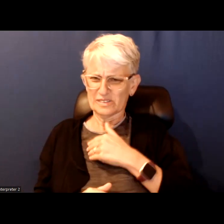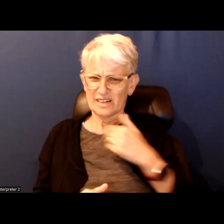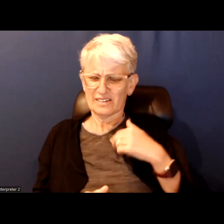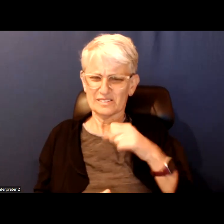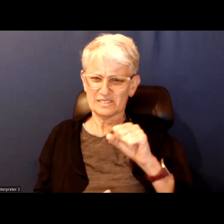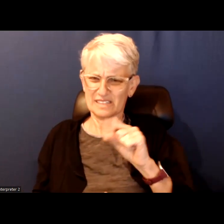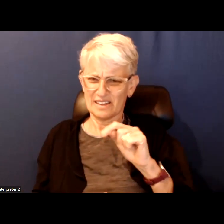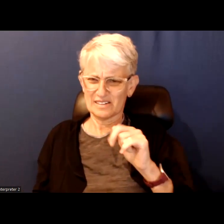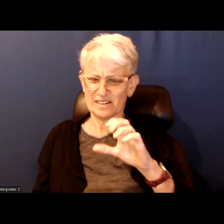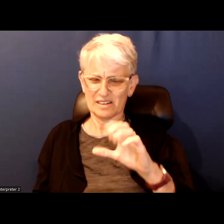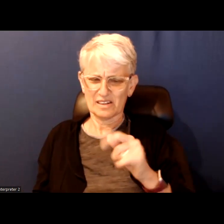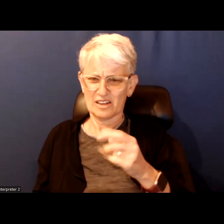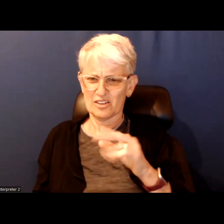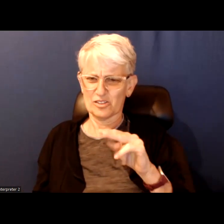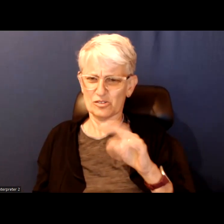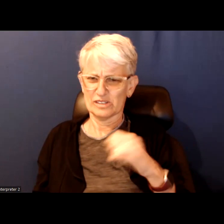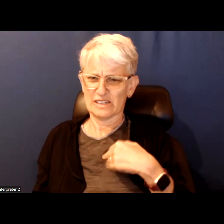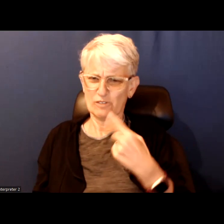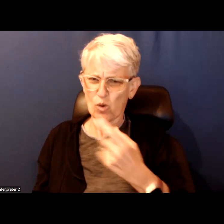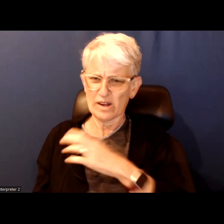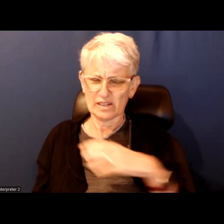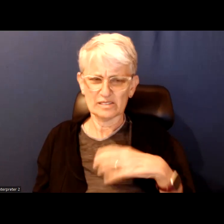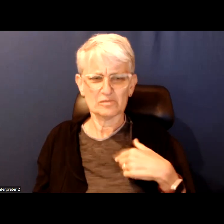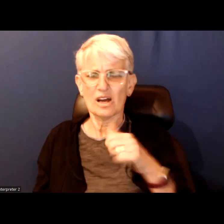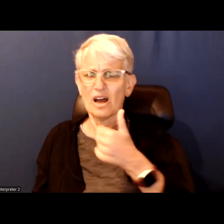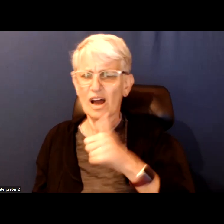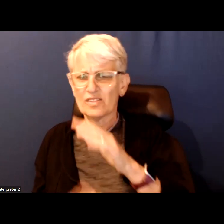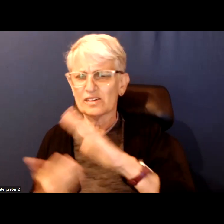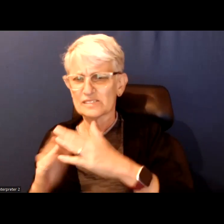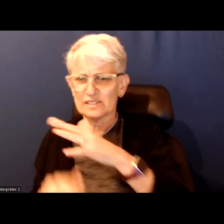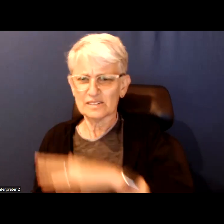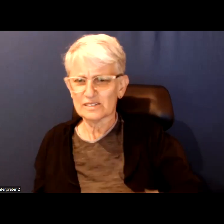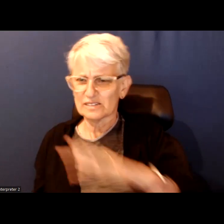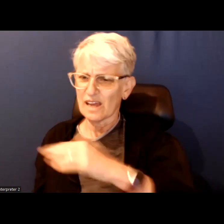So, other cities across Ontario and Canada have proper presentation but we do not.